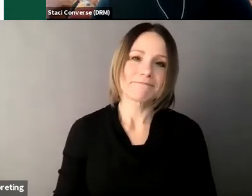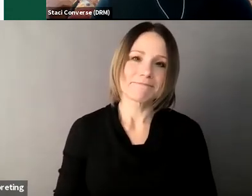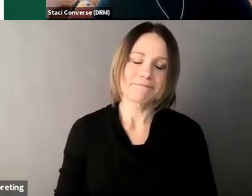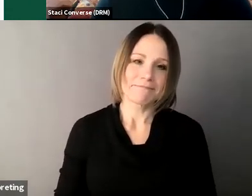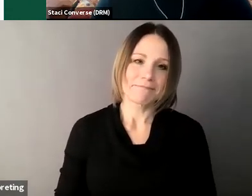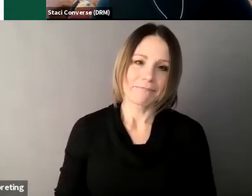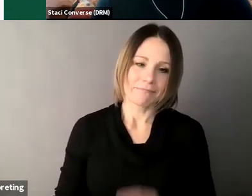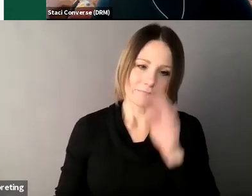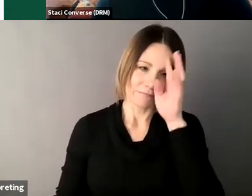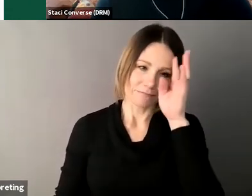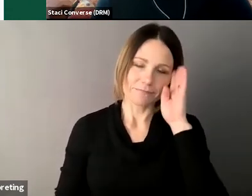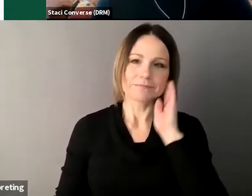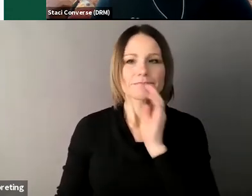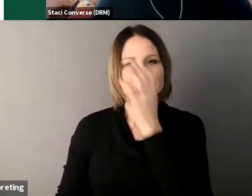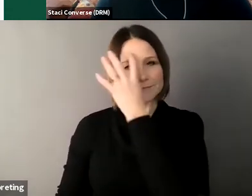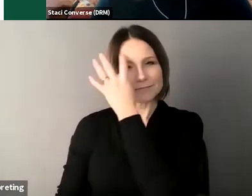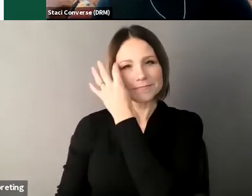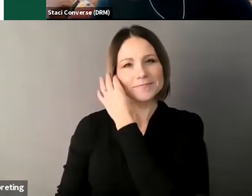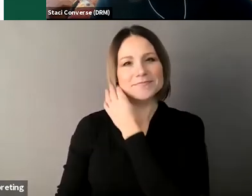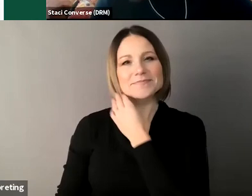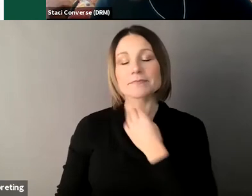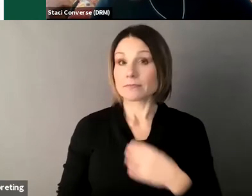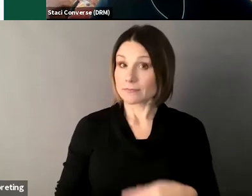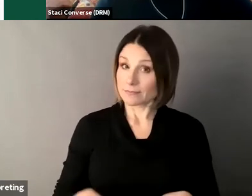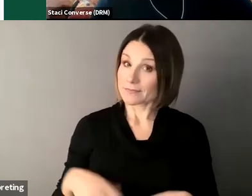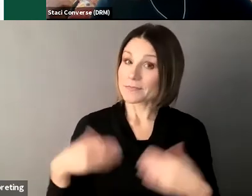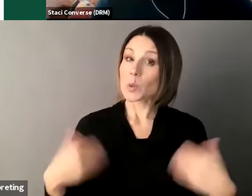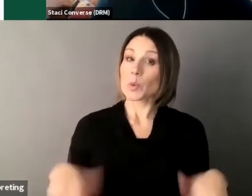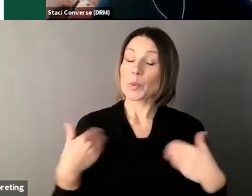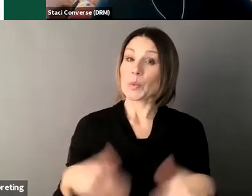and this this law was a huge change in Maine’s guardianship law which hasn't really